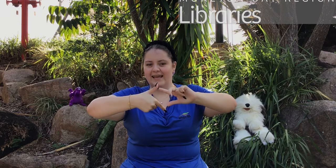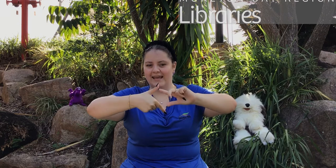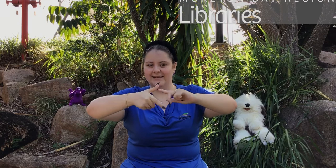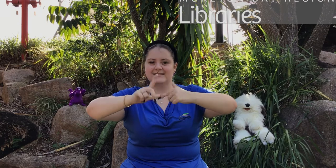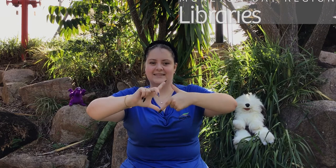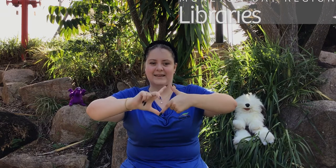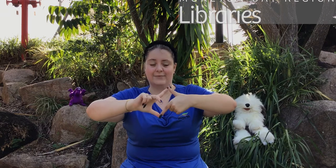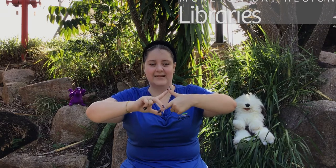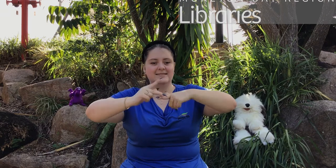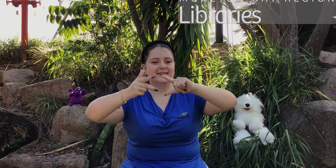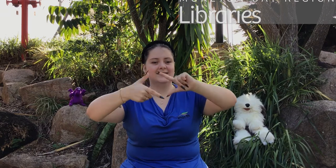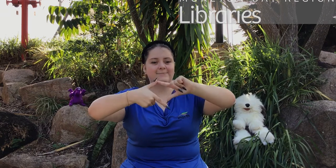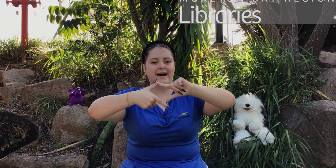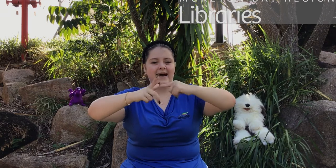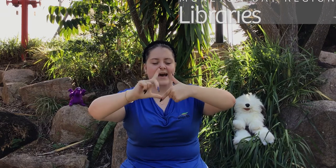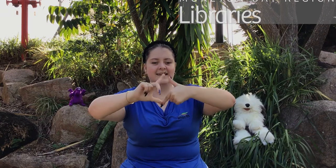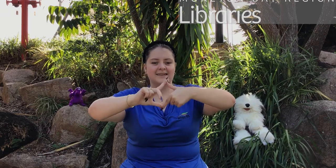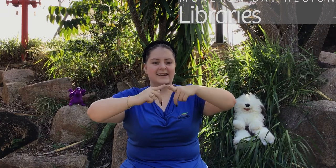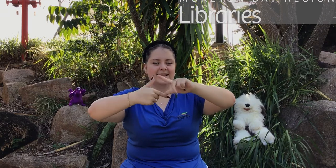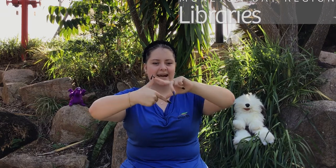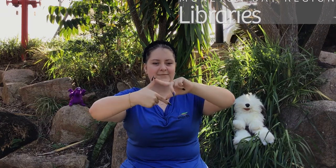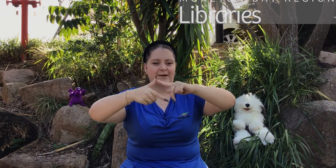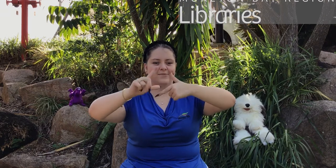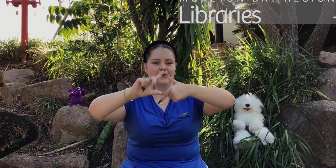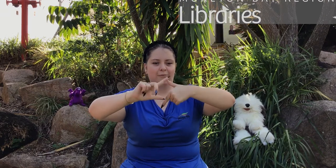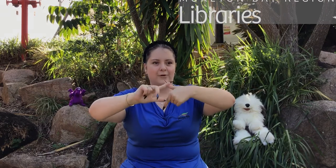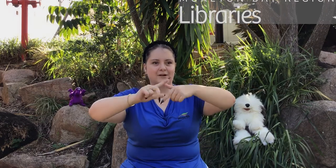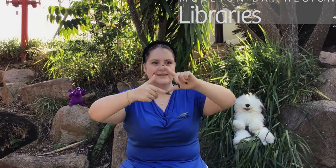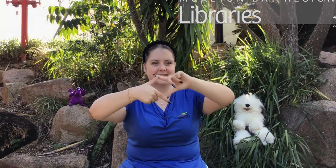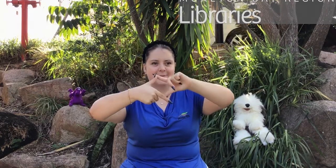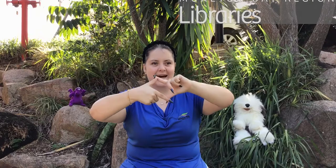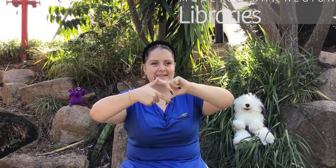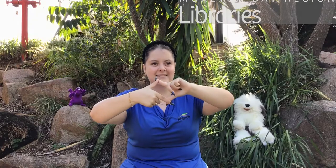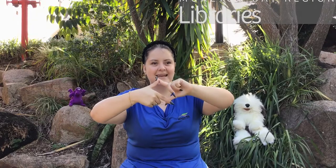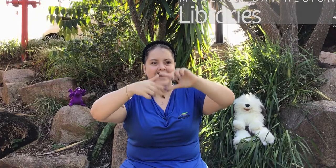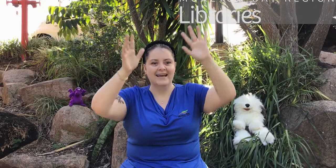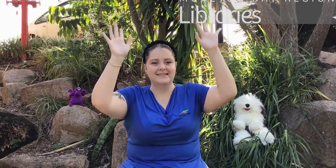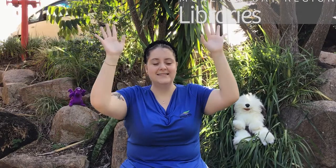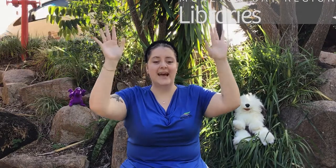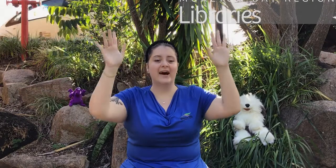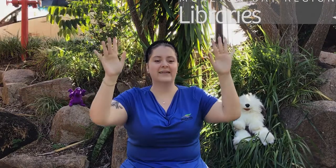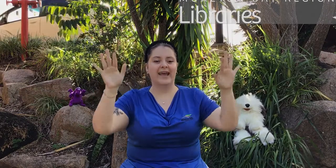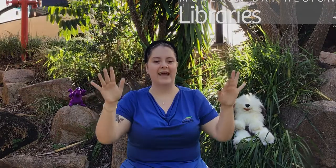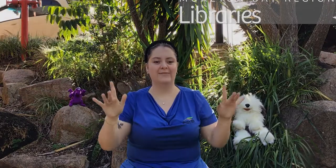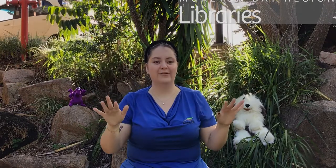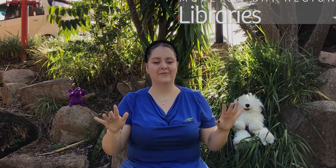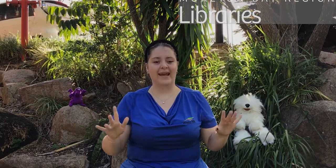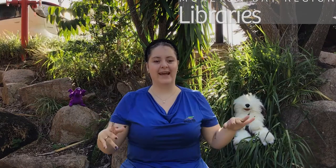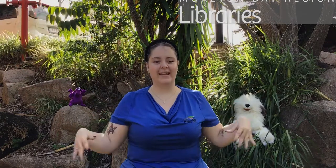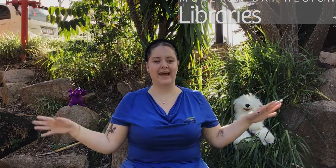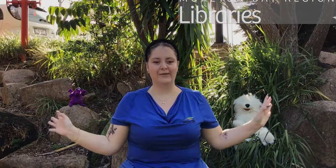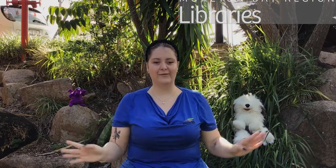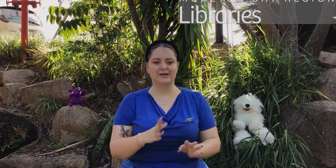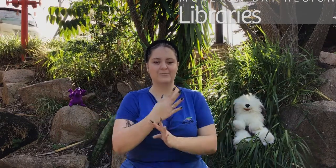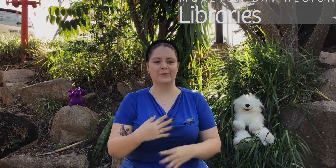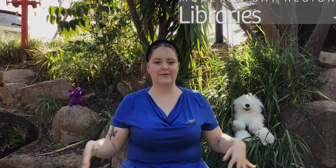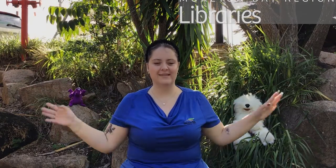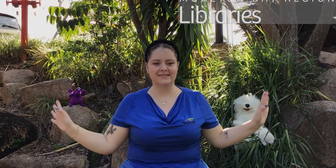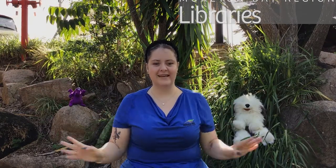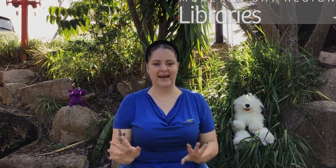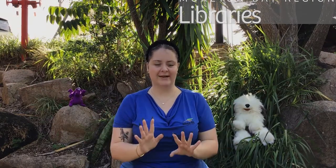'Incy Wincy spider climbed up the water spout, down came the rain and washed poor Incy out.